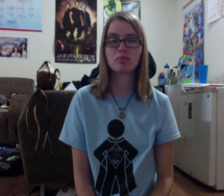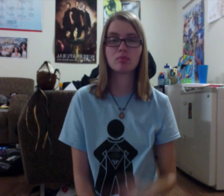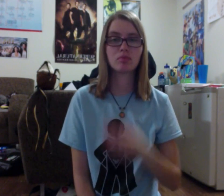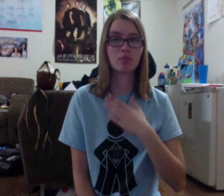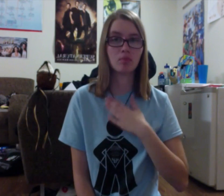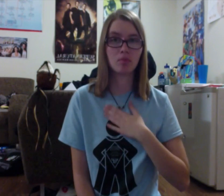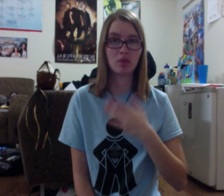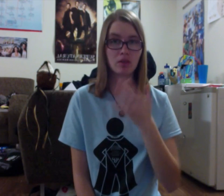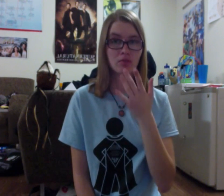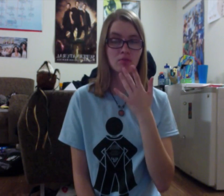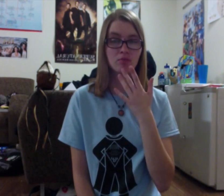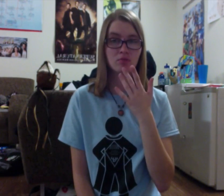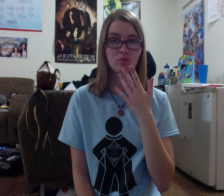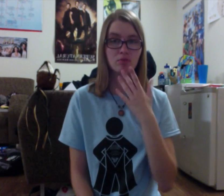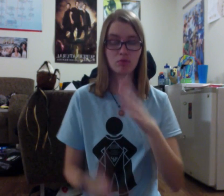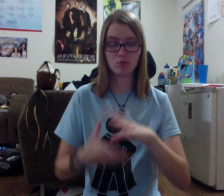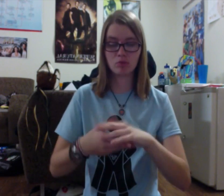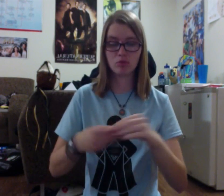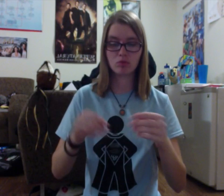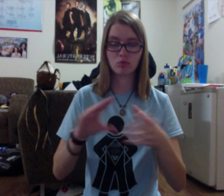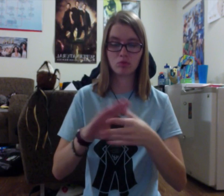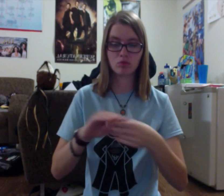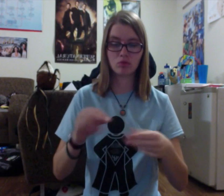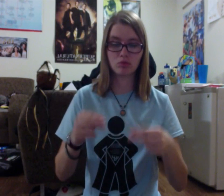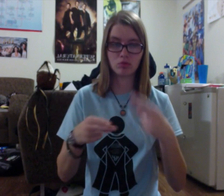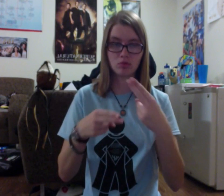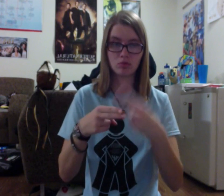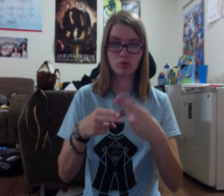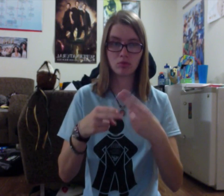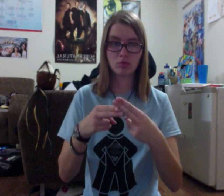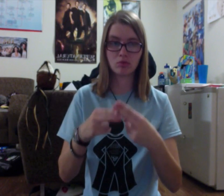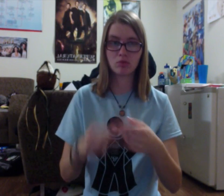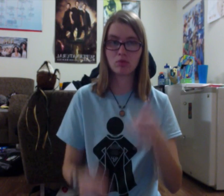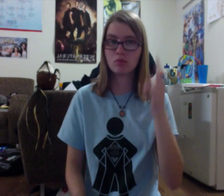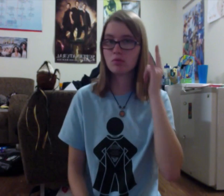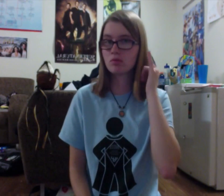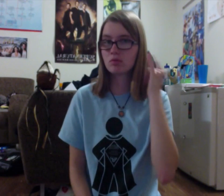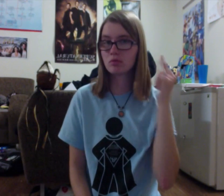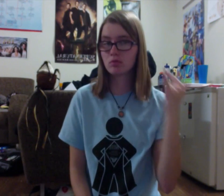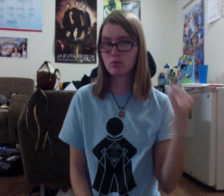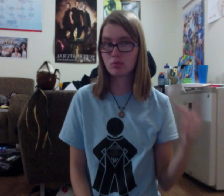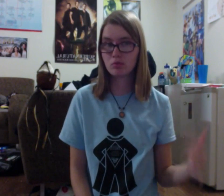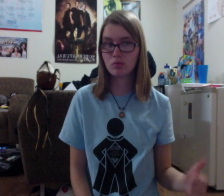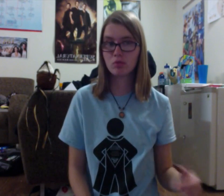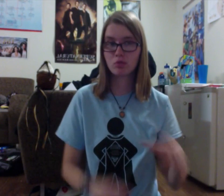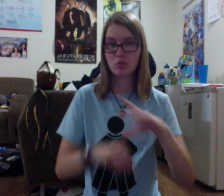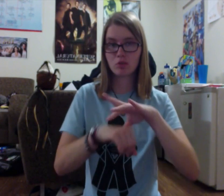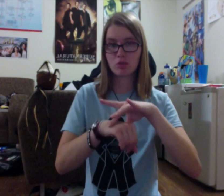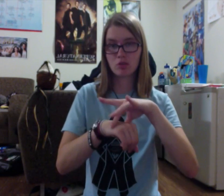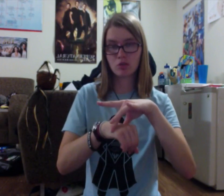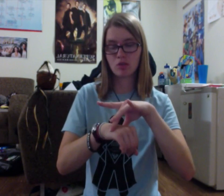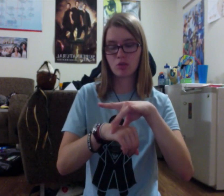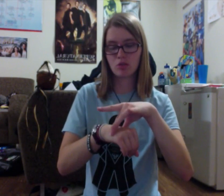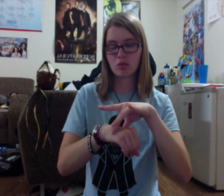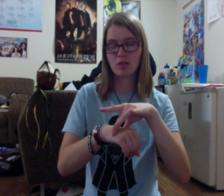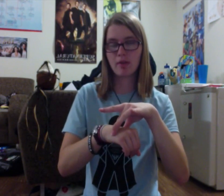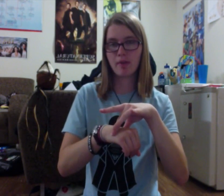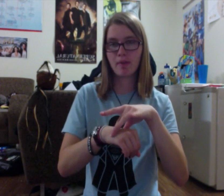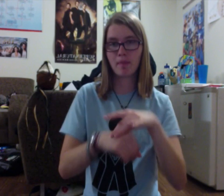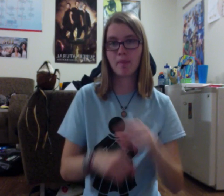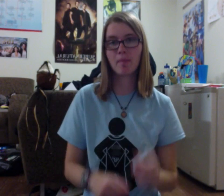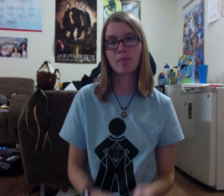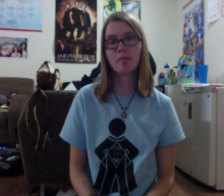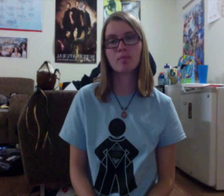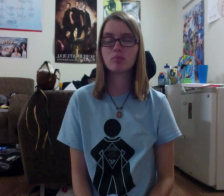My favorite story was "The Golden Earth":